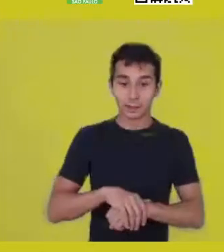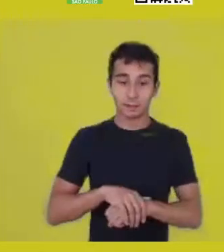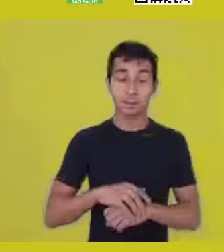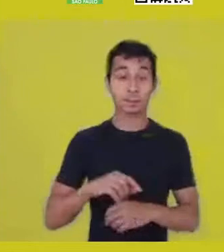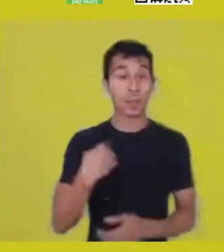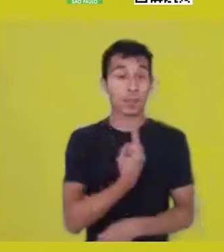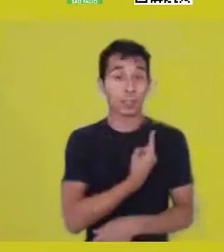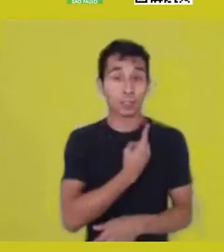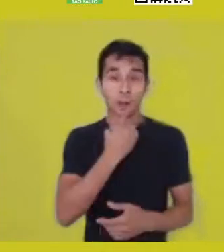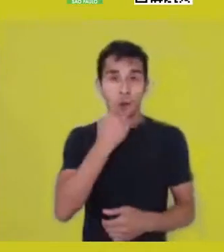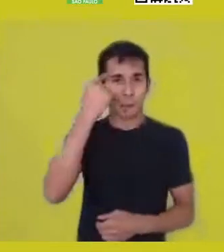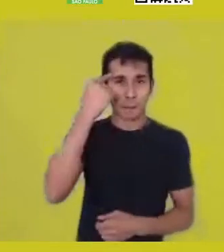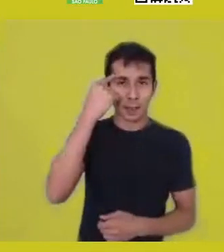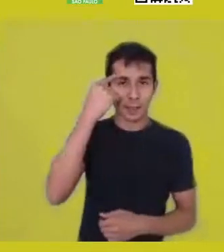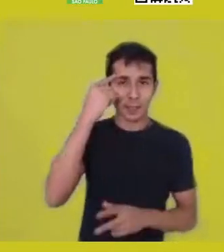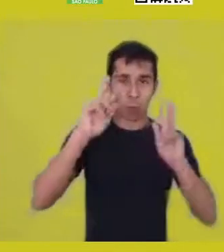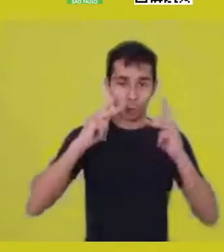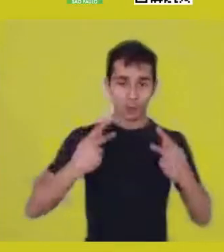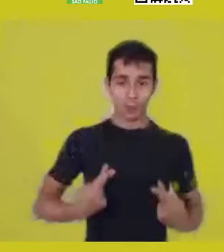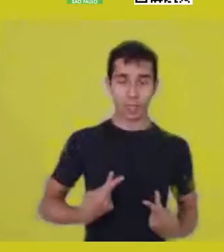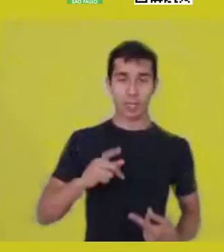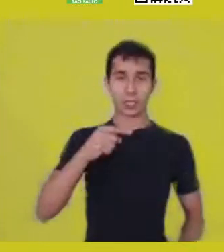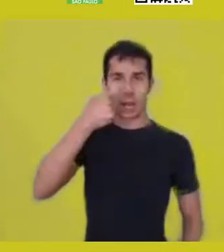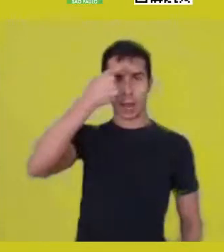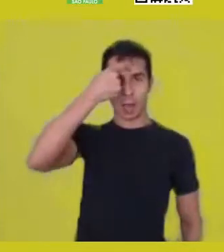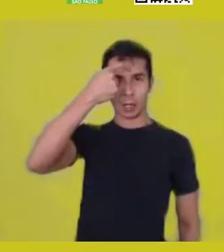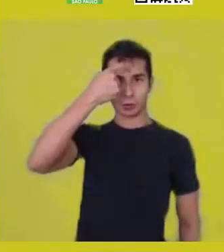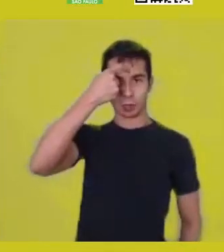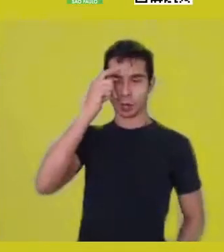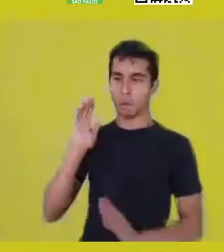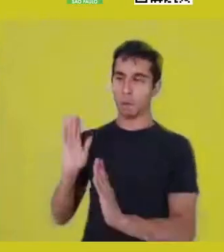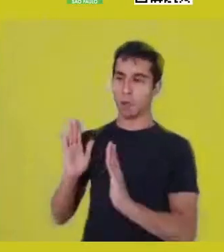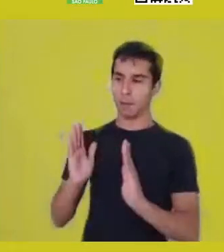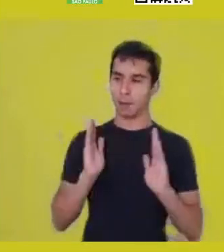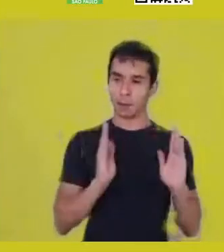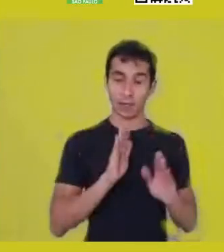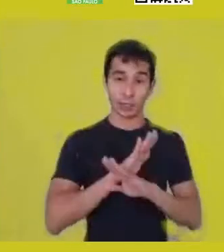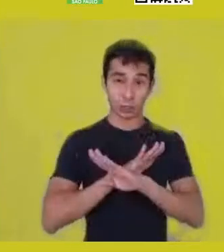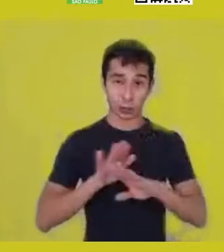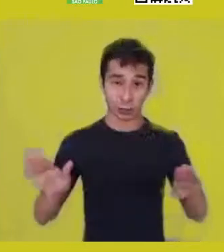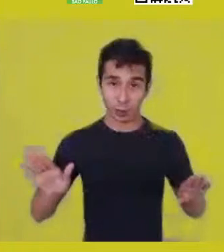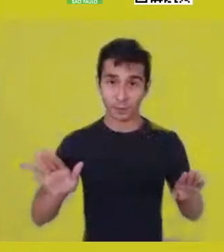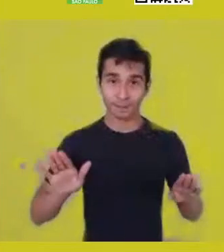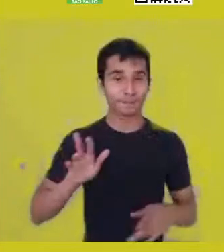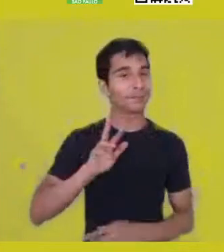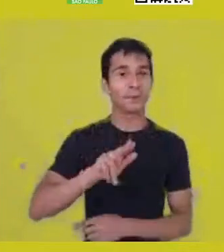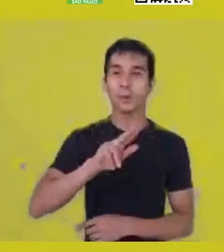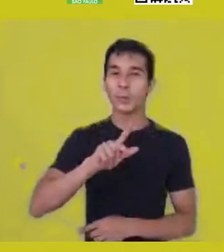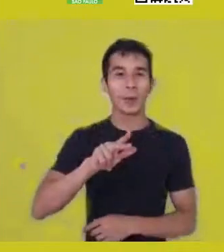strictly rational, cannot deal with this dimension of humanity